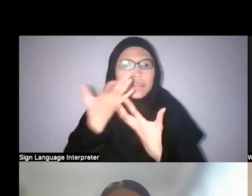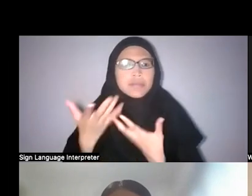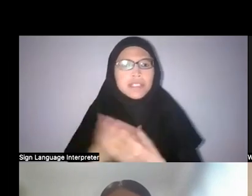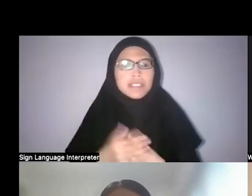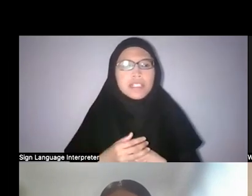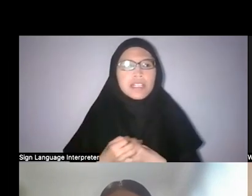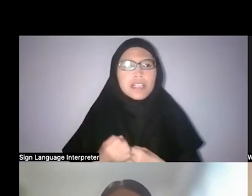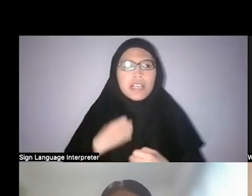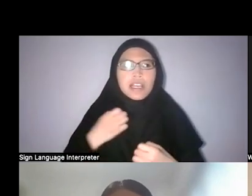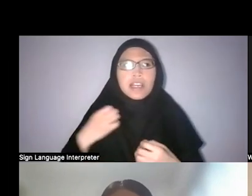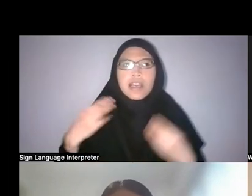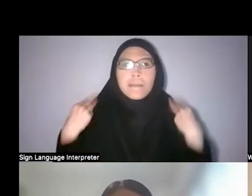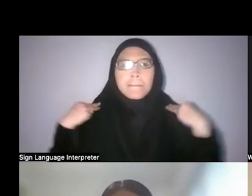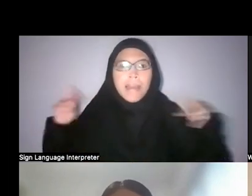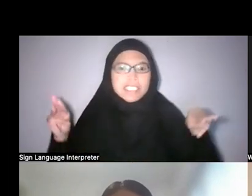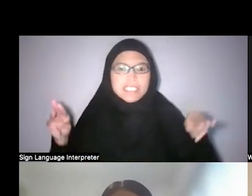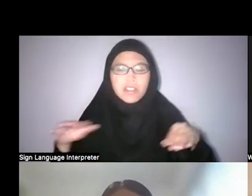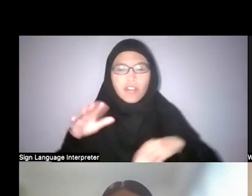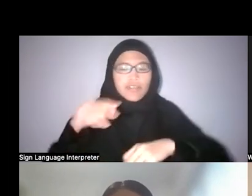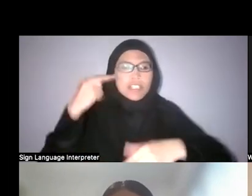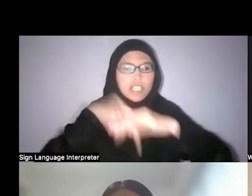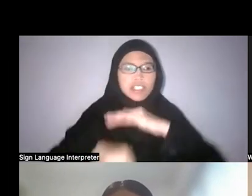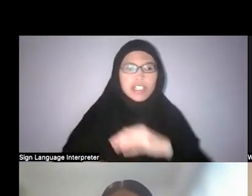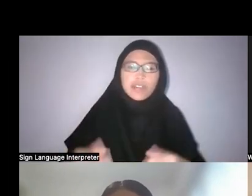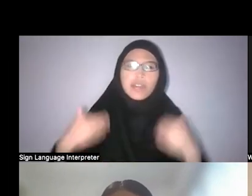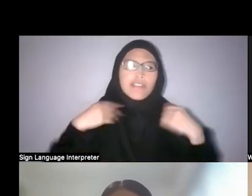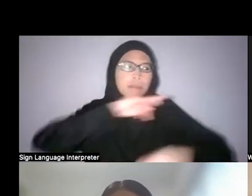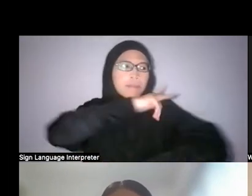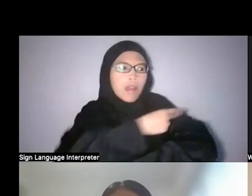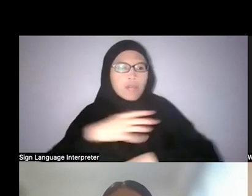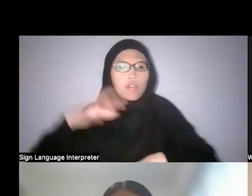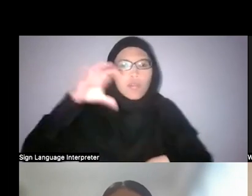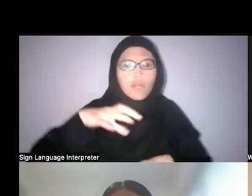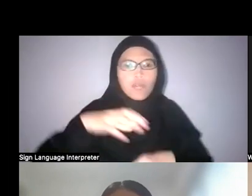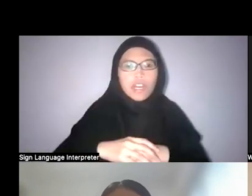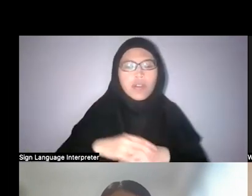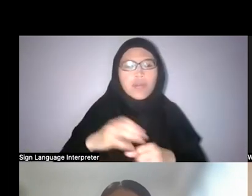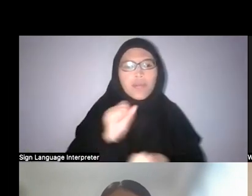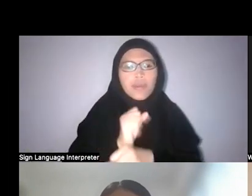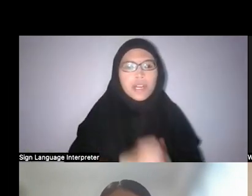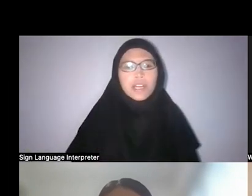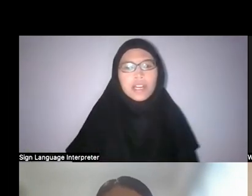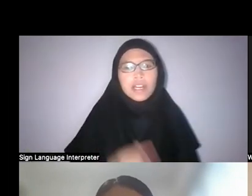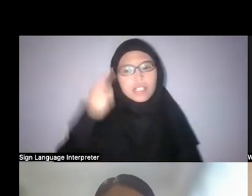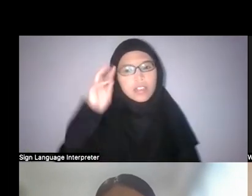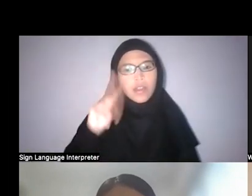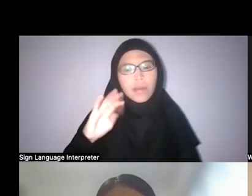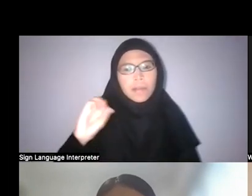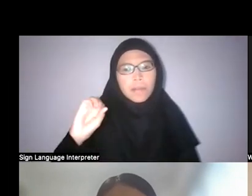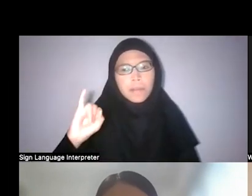There’s an element of power at work that the orchid really kind of symbolises. I think your mic was a little bit muffled Zining just now,